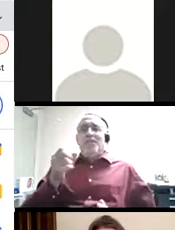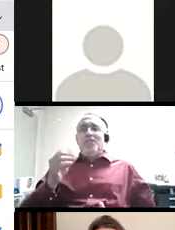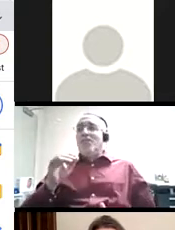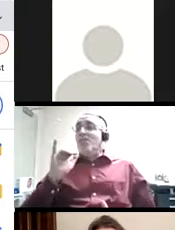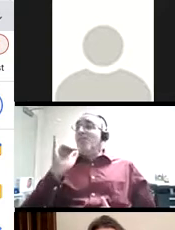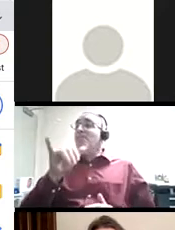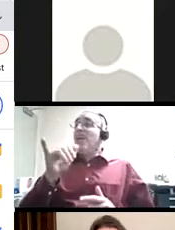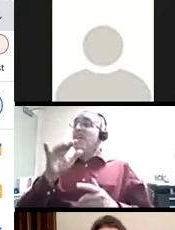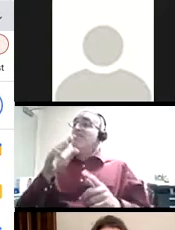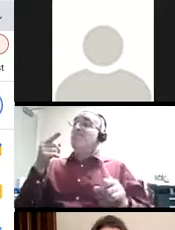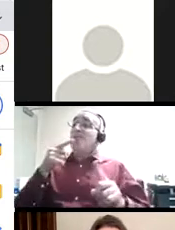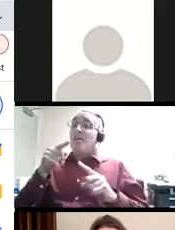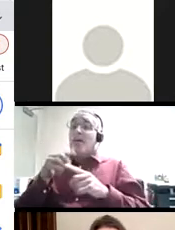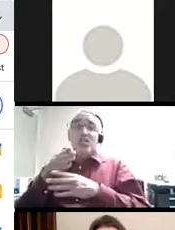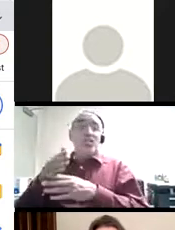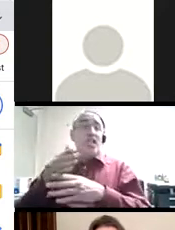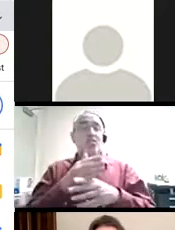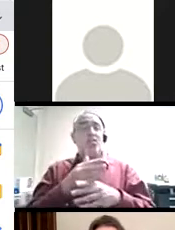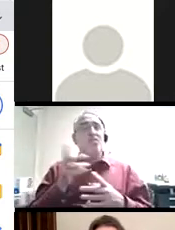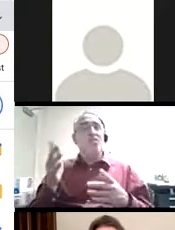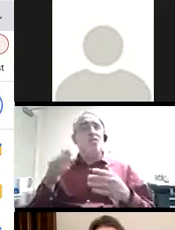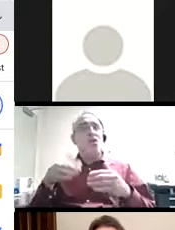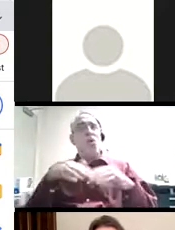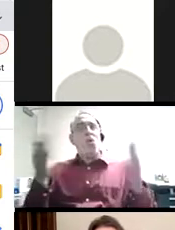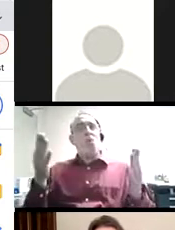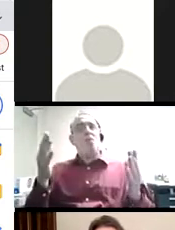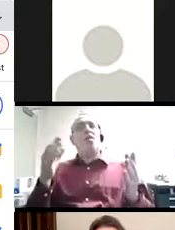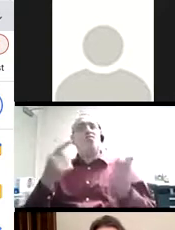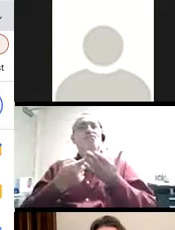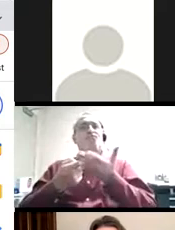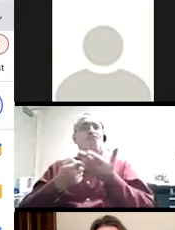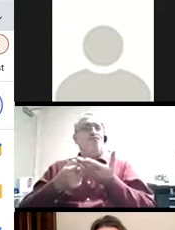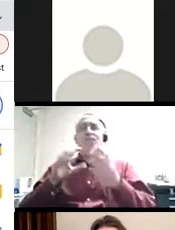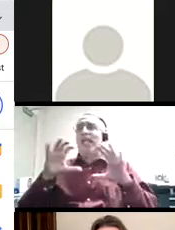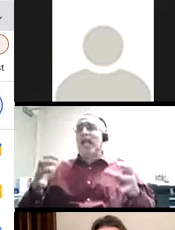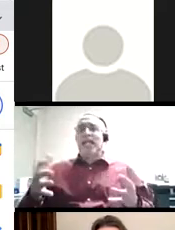So, this generous sharing inspired a class discussion about this idea of release and control